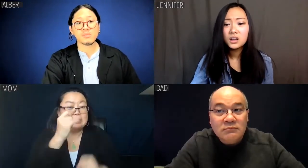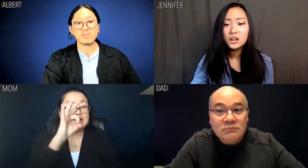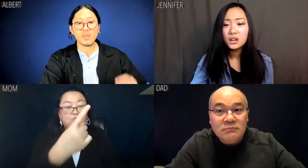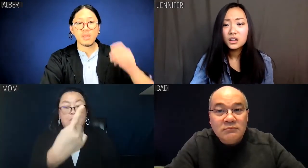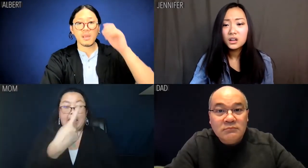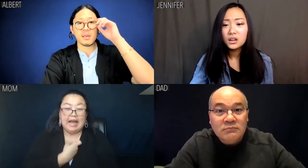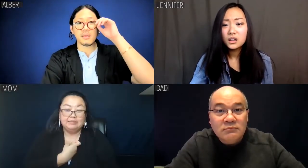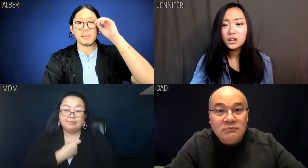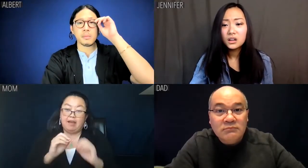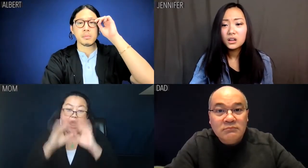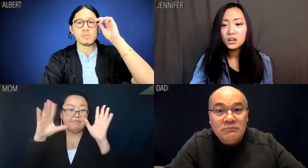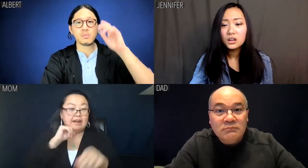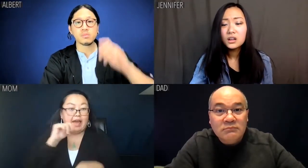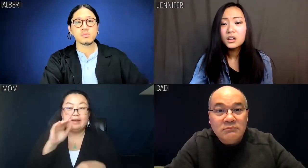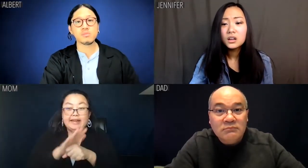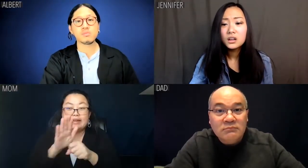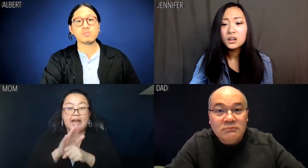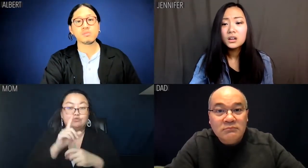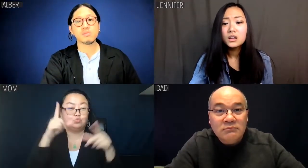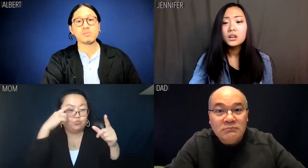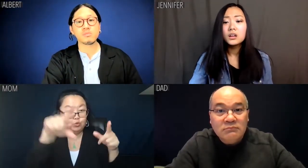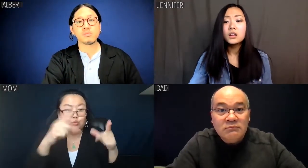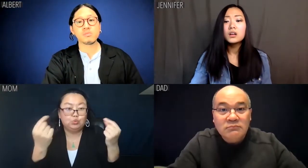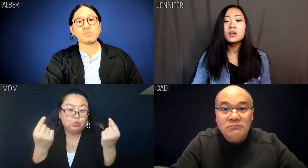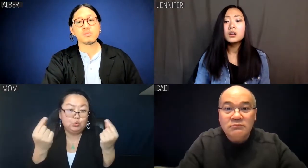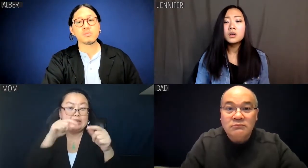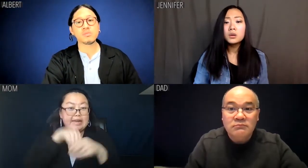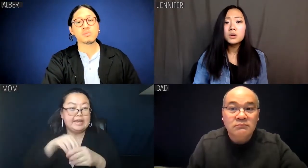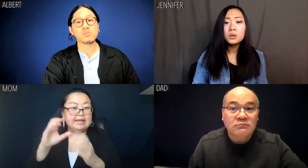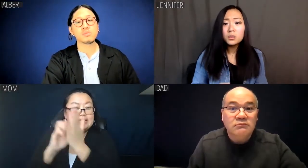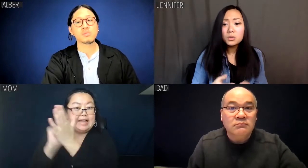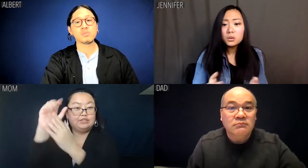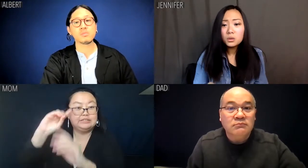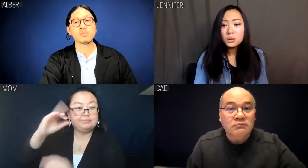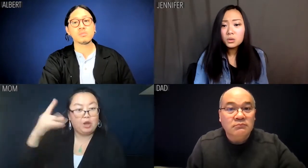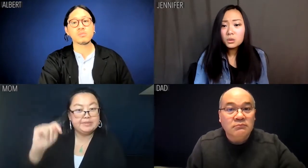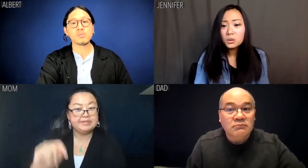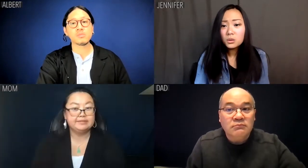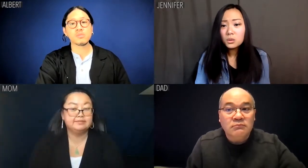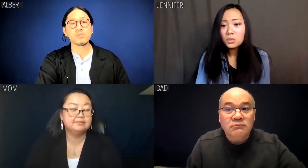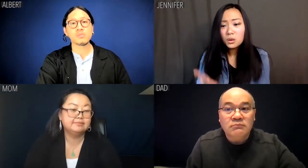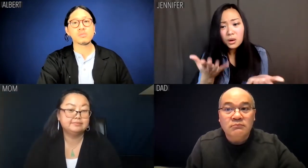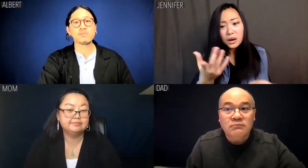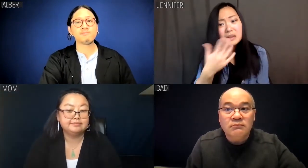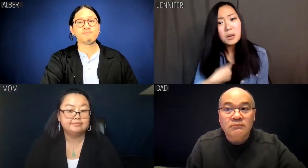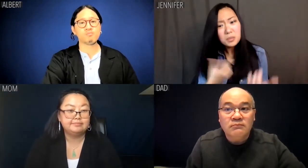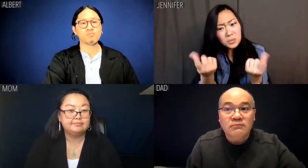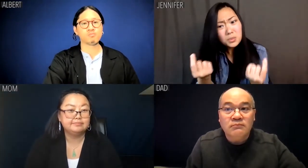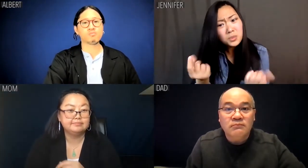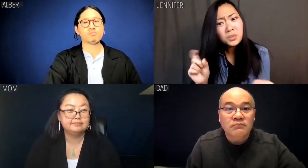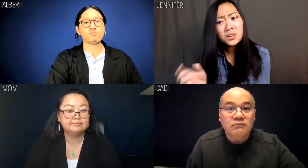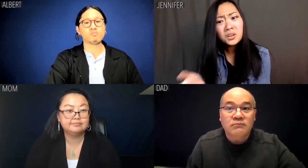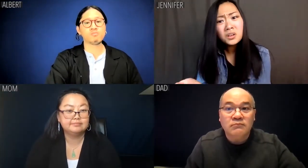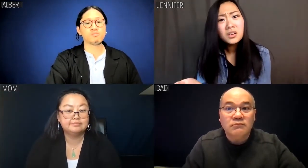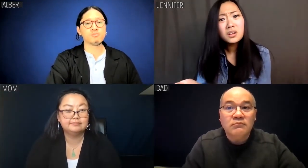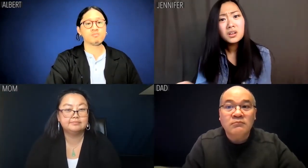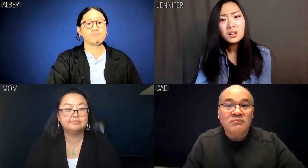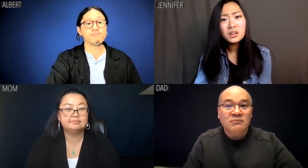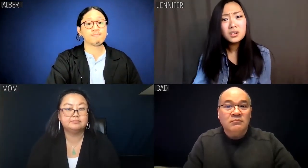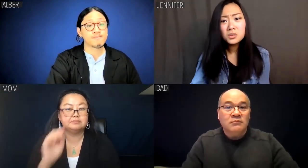They don't give you enough to do at that oncology department, if you're asking me. Jennifer: But aren't you going to tell us what to do?